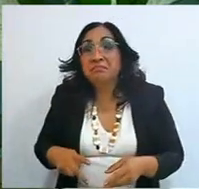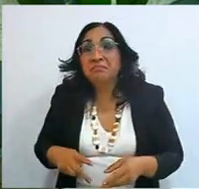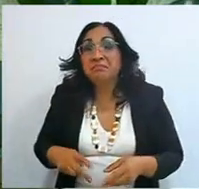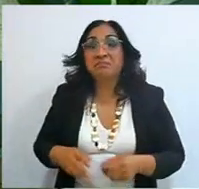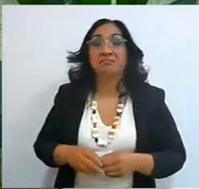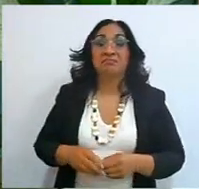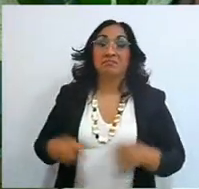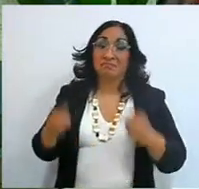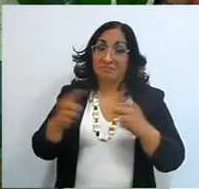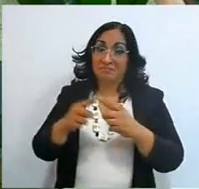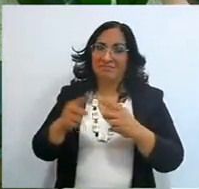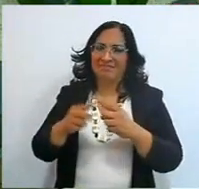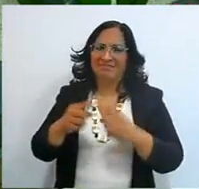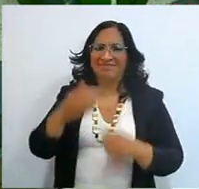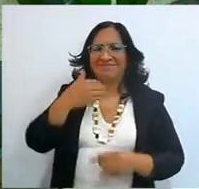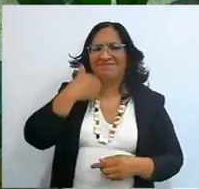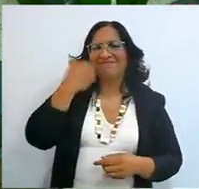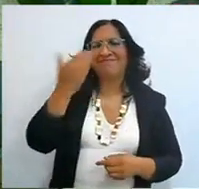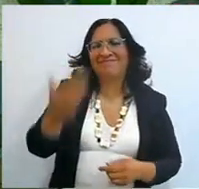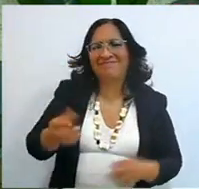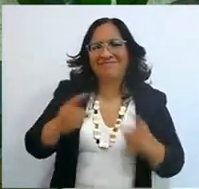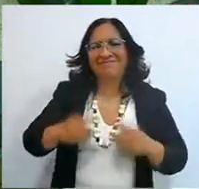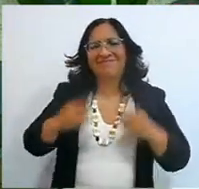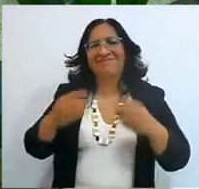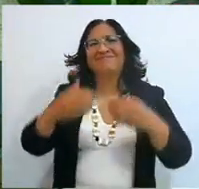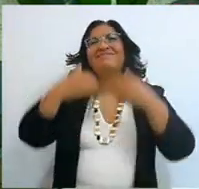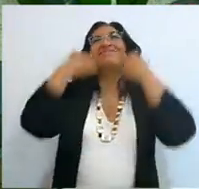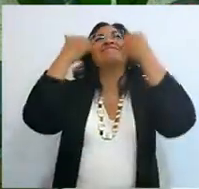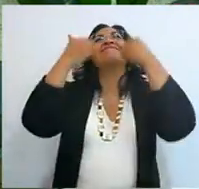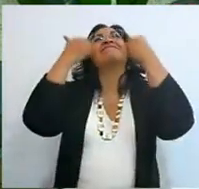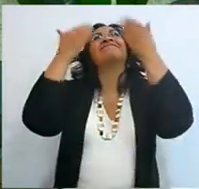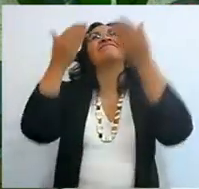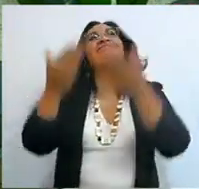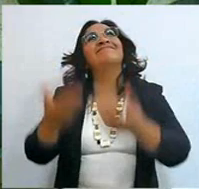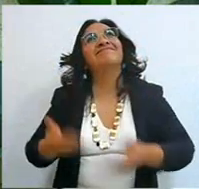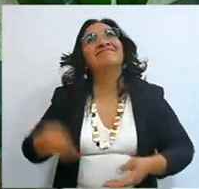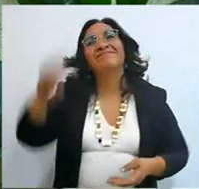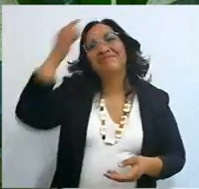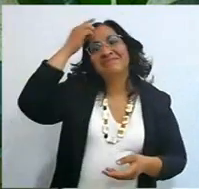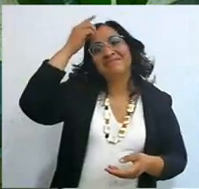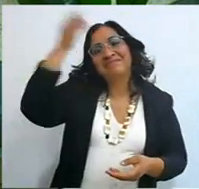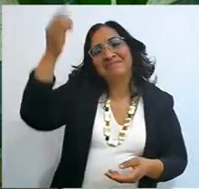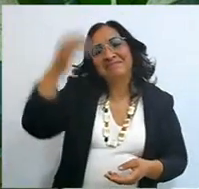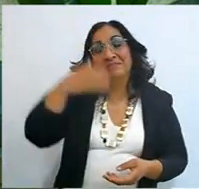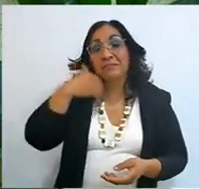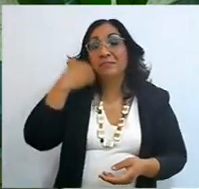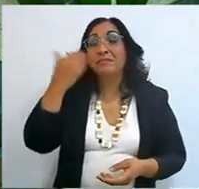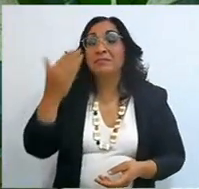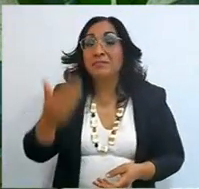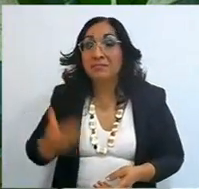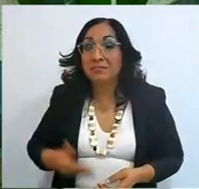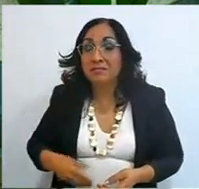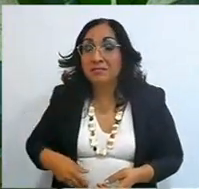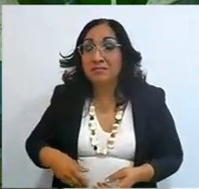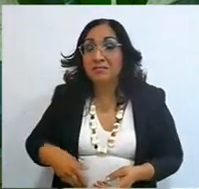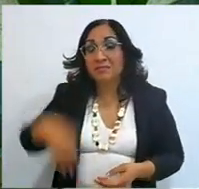I wanted to praise God and I wanted to learn more, because I only read the Bible at home,